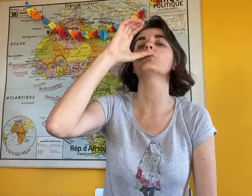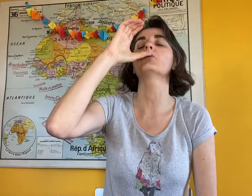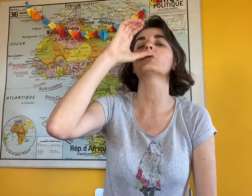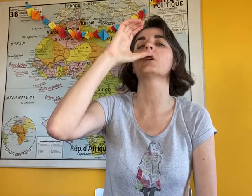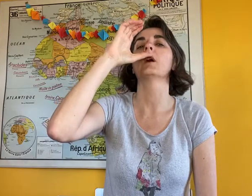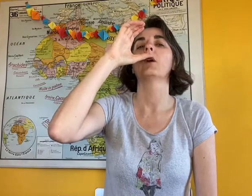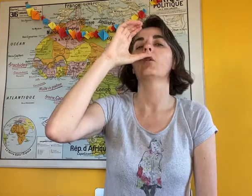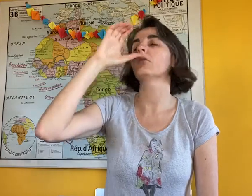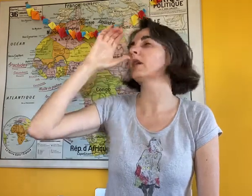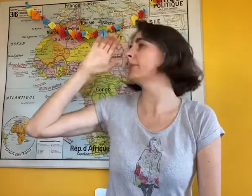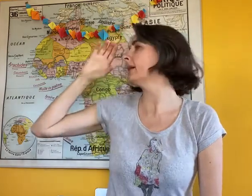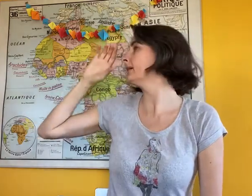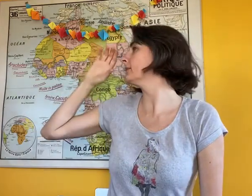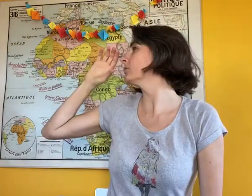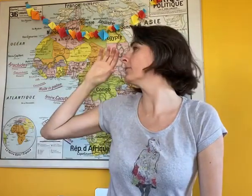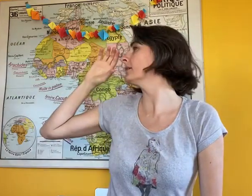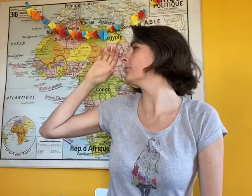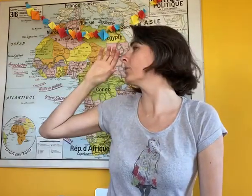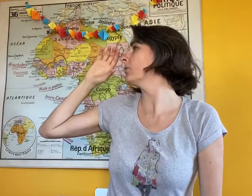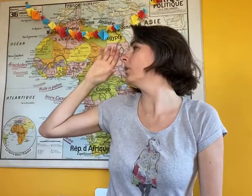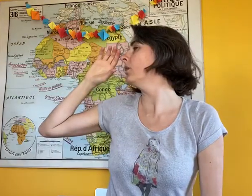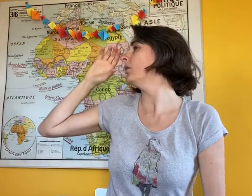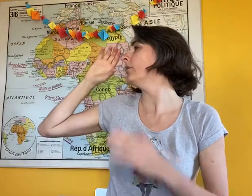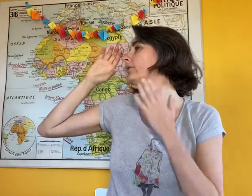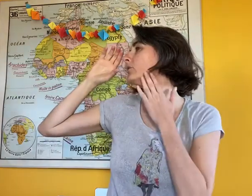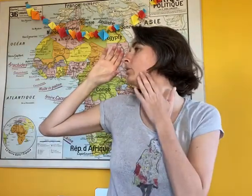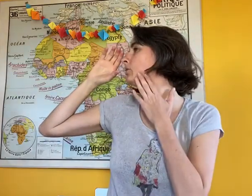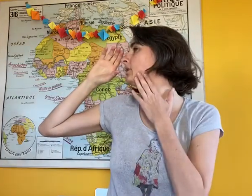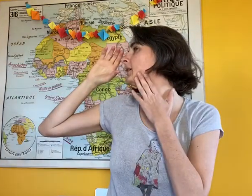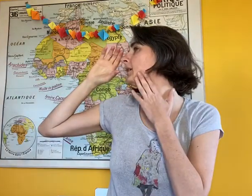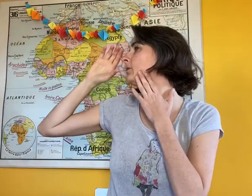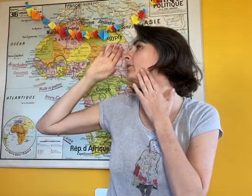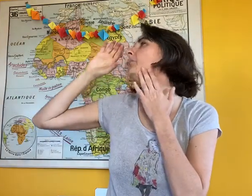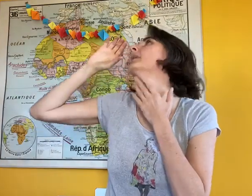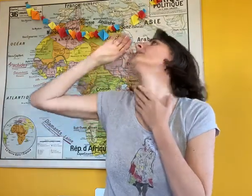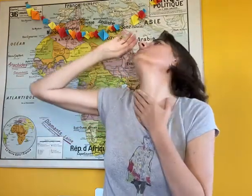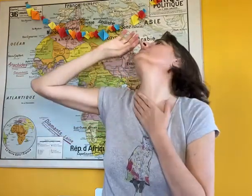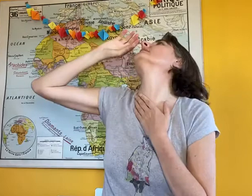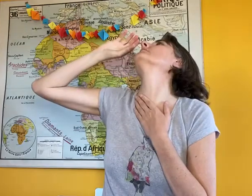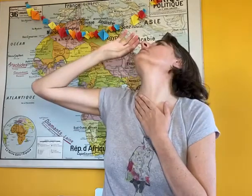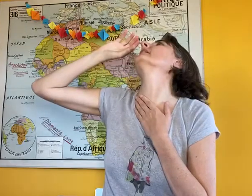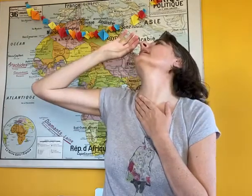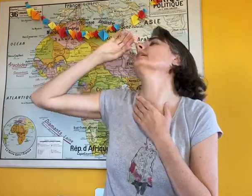we will not be completely on the side. We're not going to be completely back,